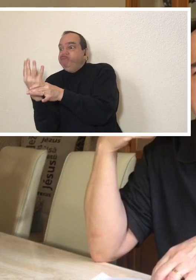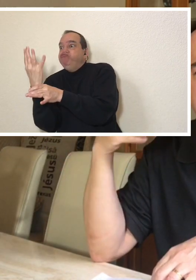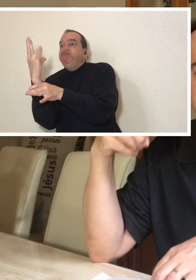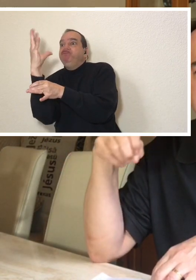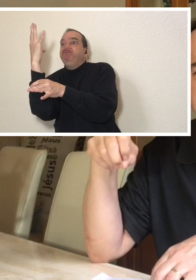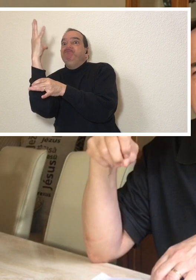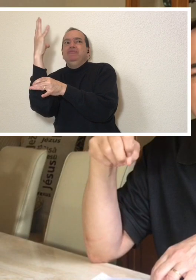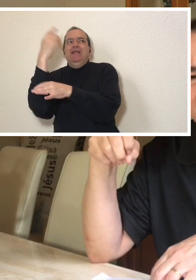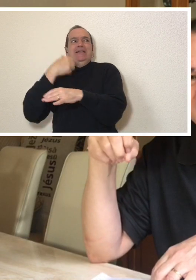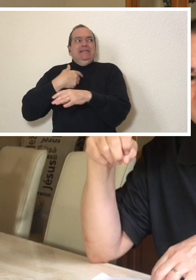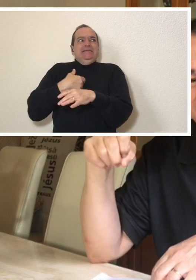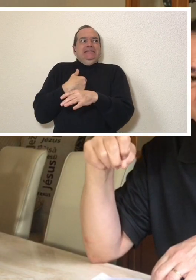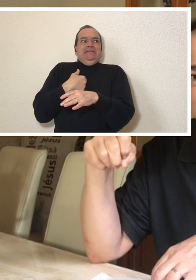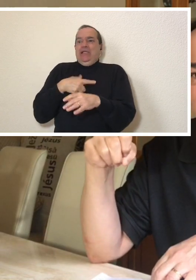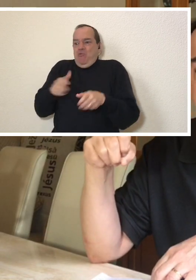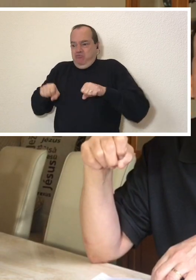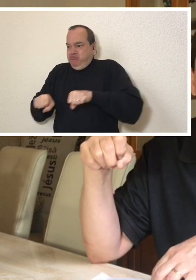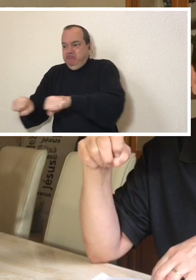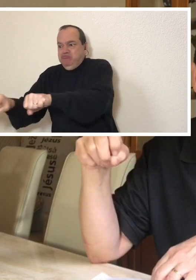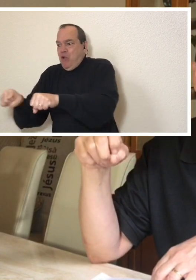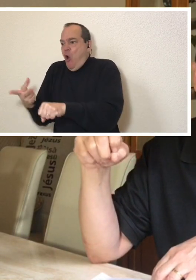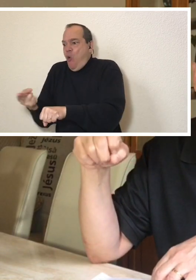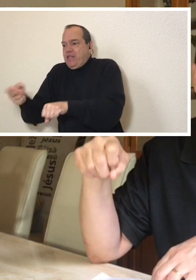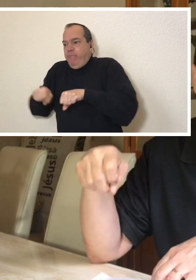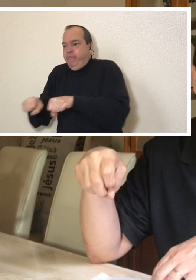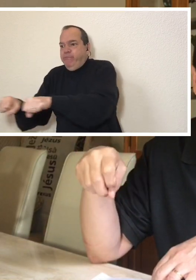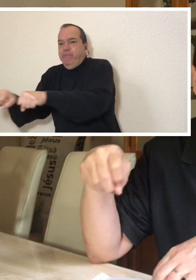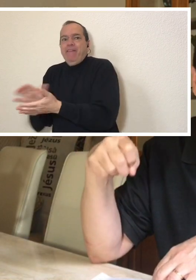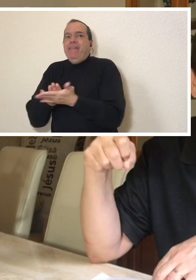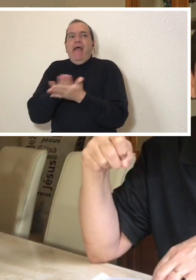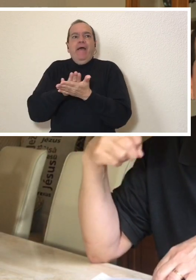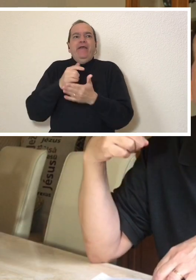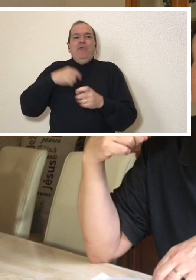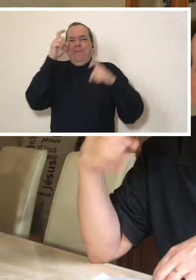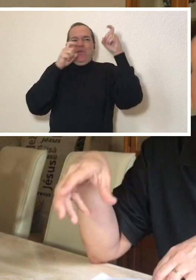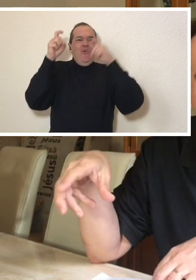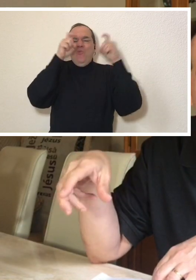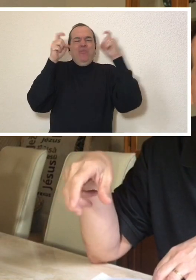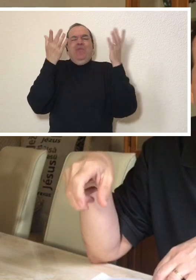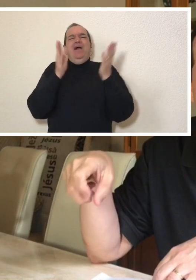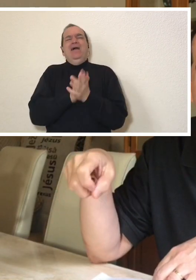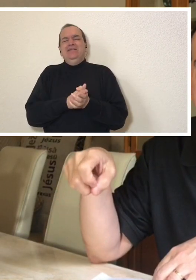And I started feeling bad because I did not know what to do.